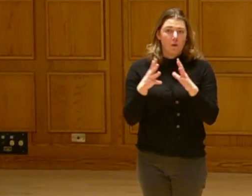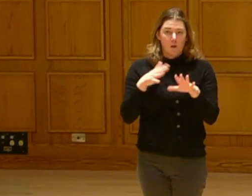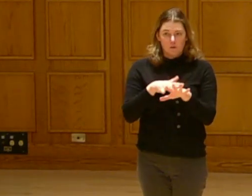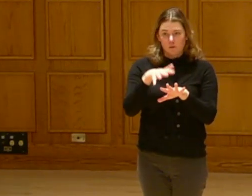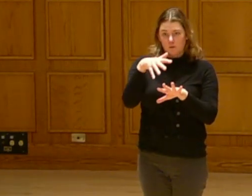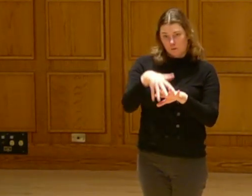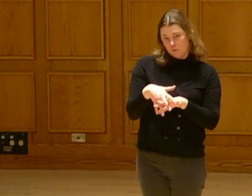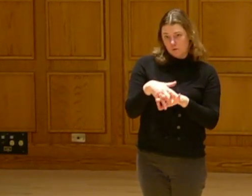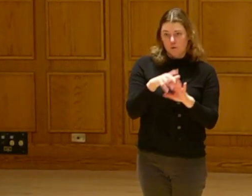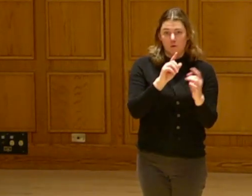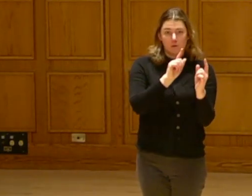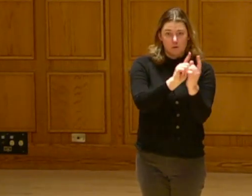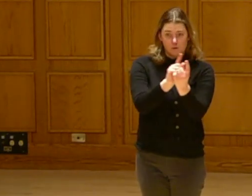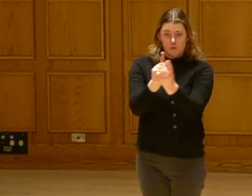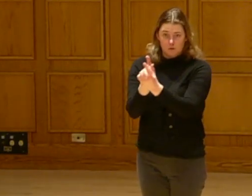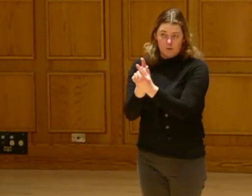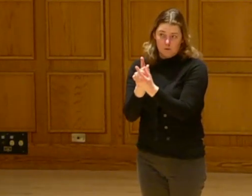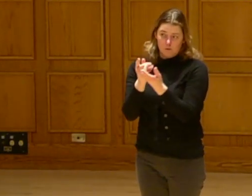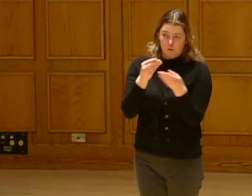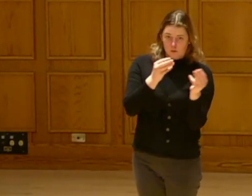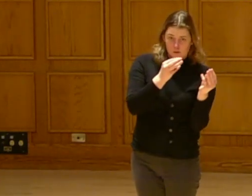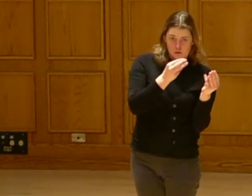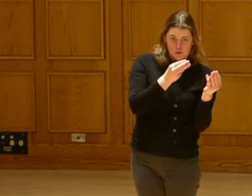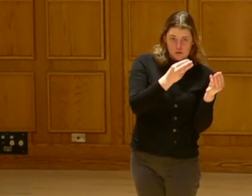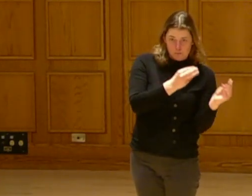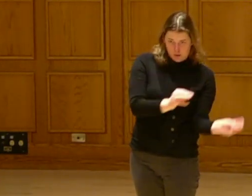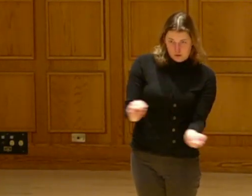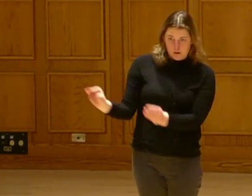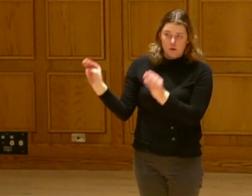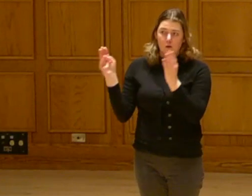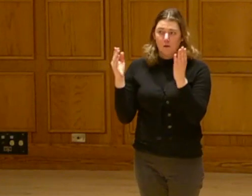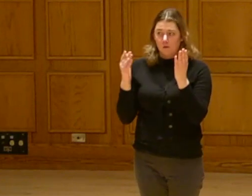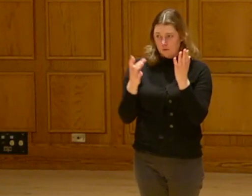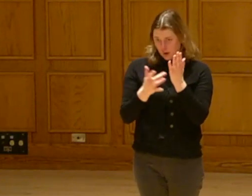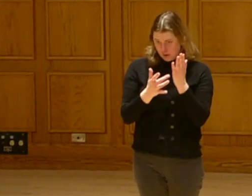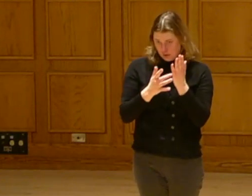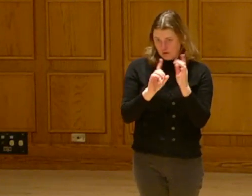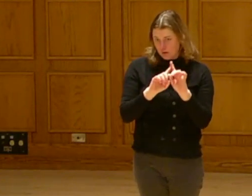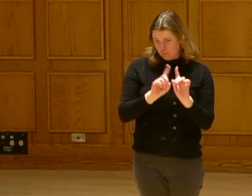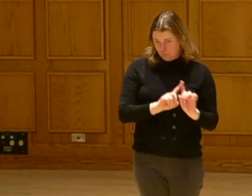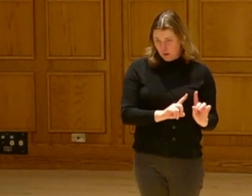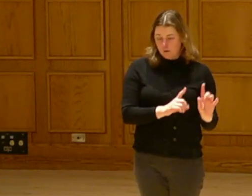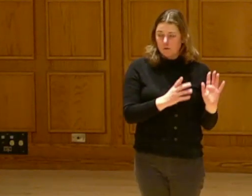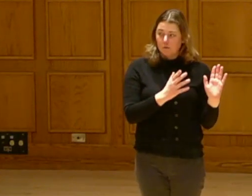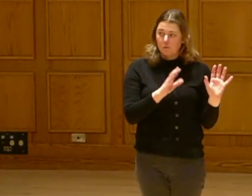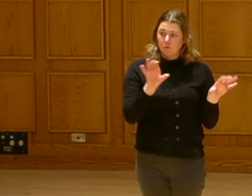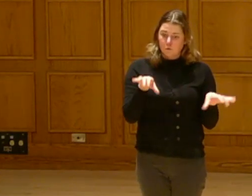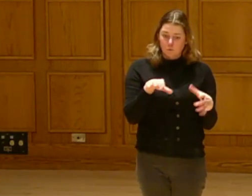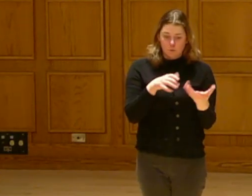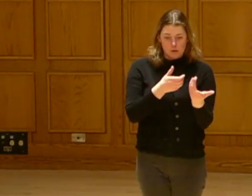earth again. We do a lot of indigenous tactics or techniques and different methods